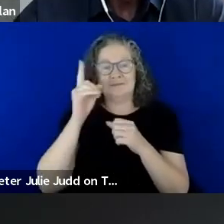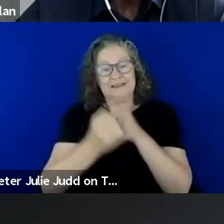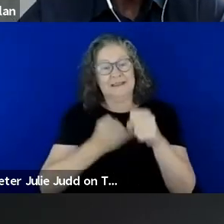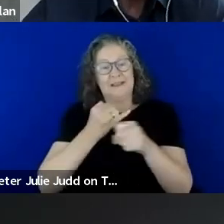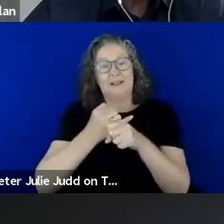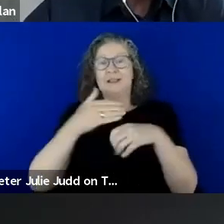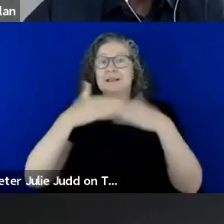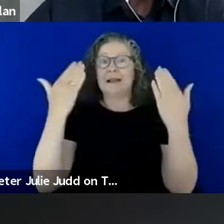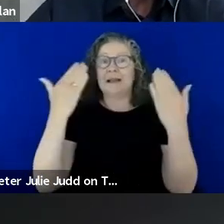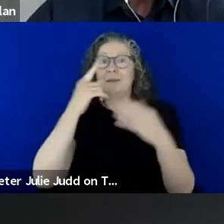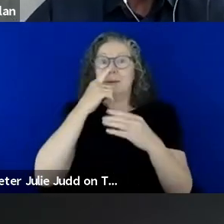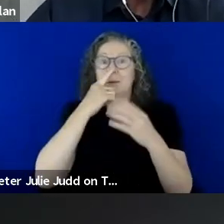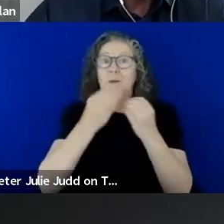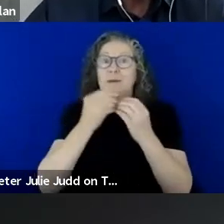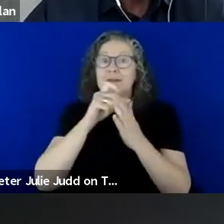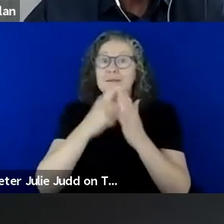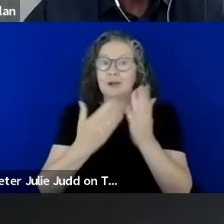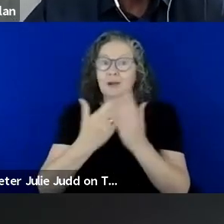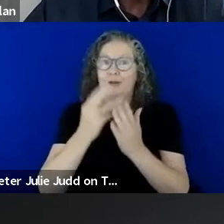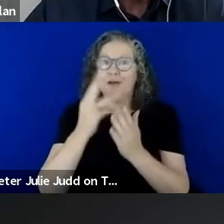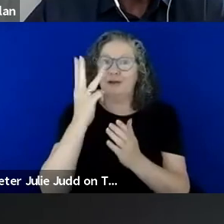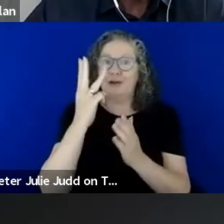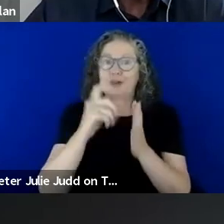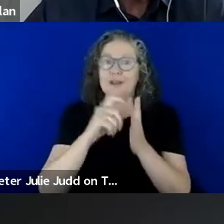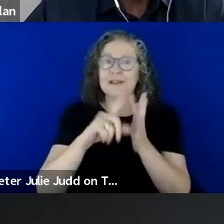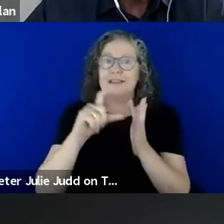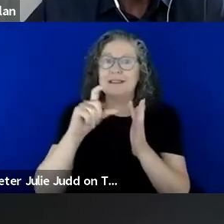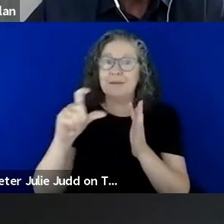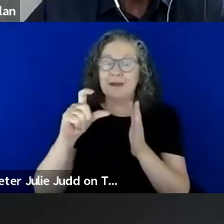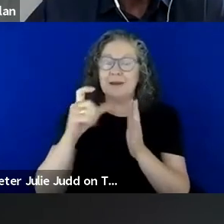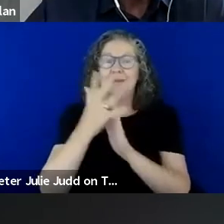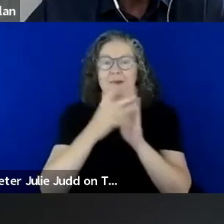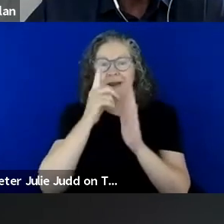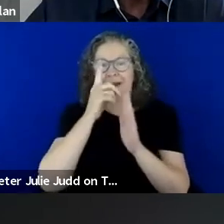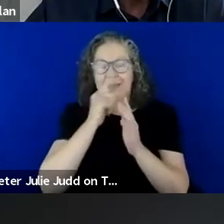which is actually on the 3rd of December, aims to increase public awareness, understanding